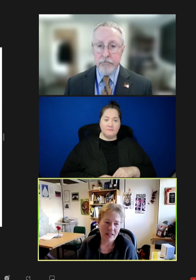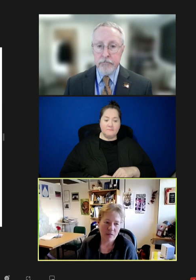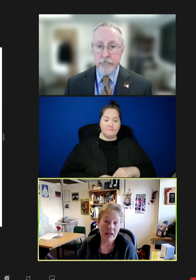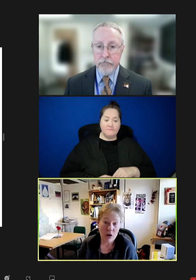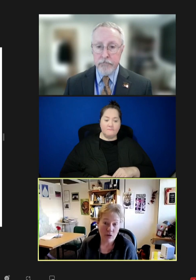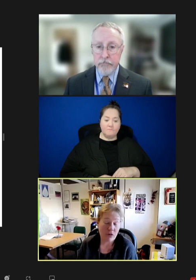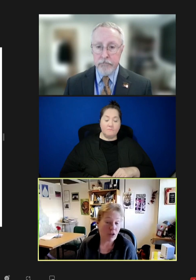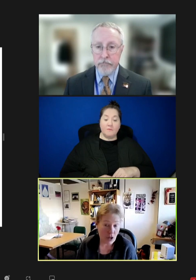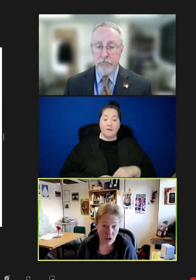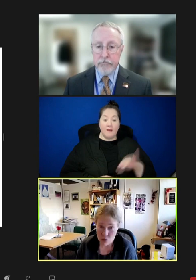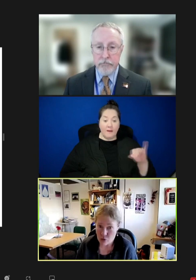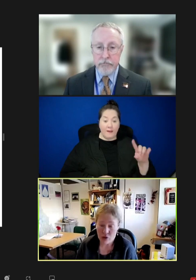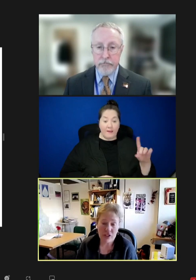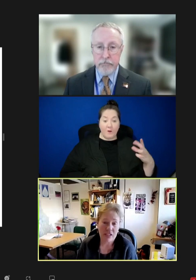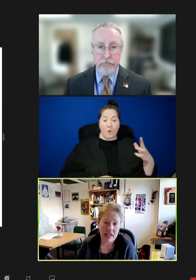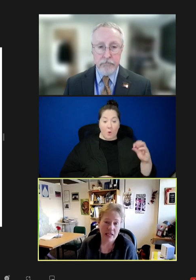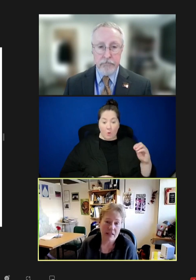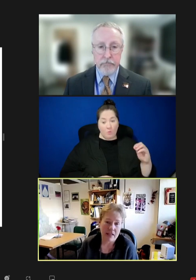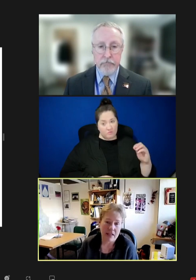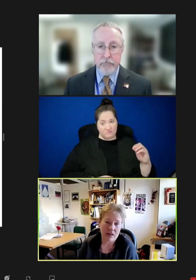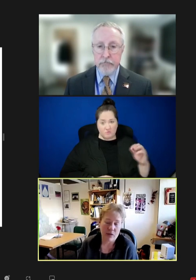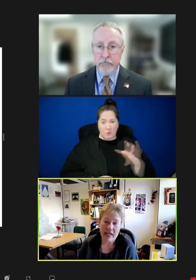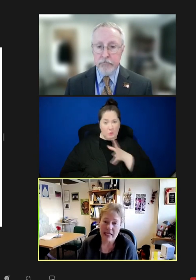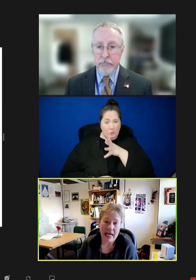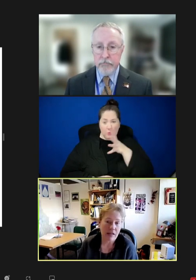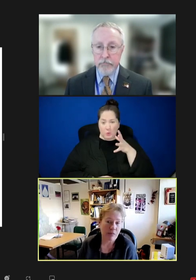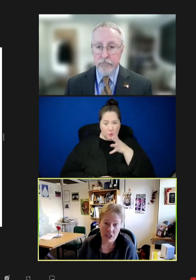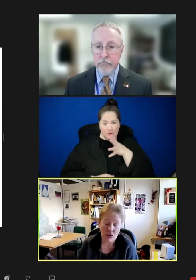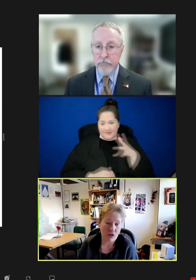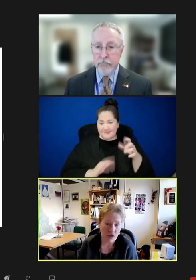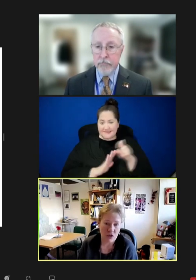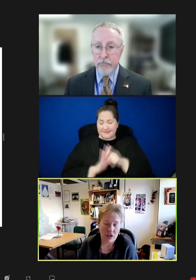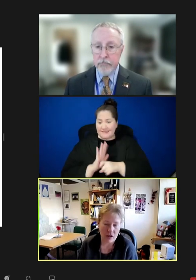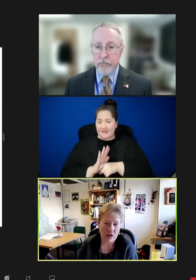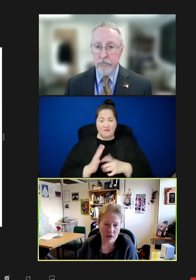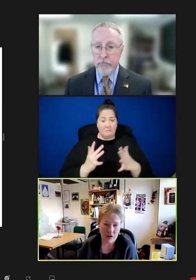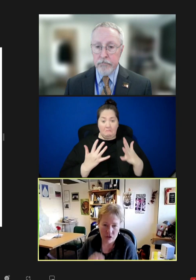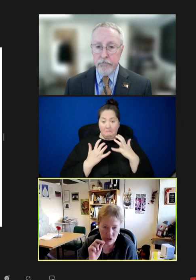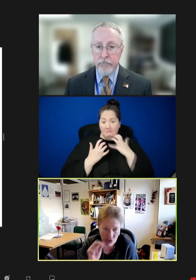Idaho is a very large rural state, and we haven't had measles other than these two